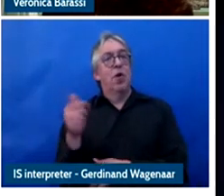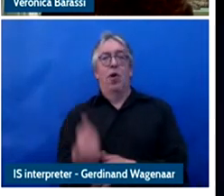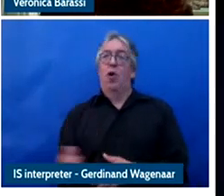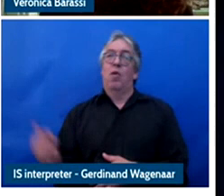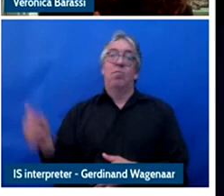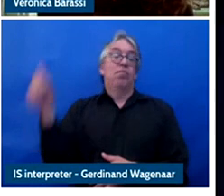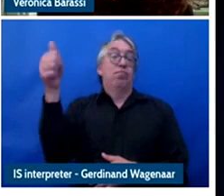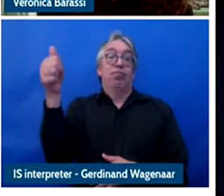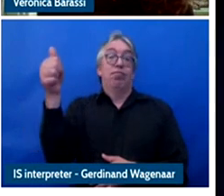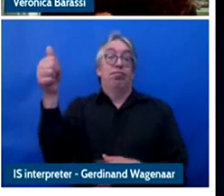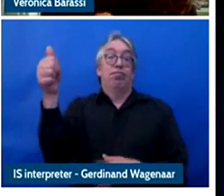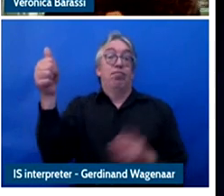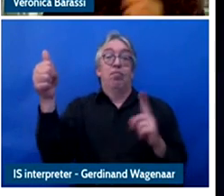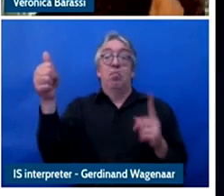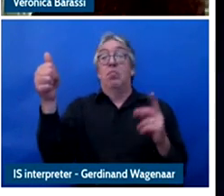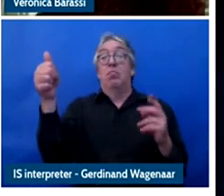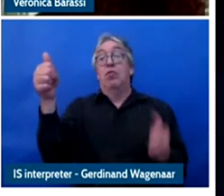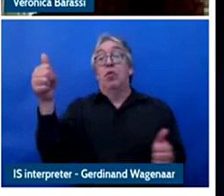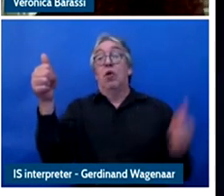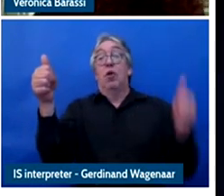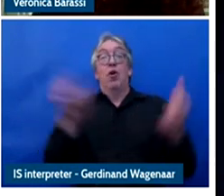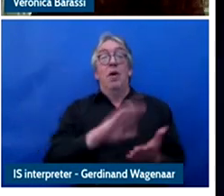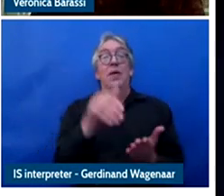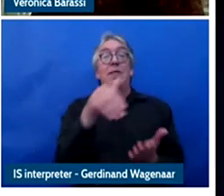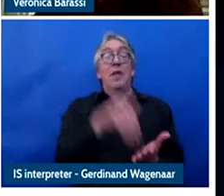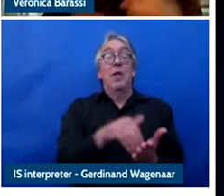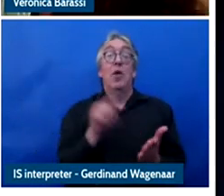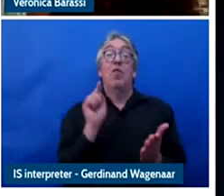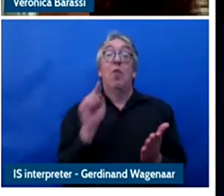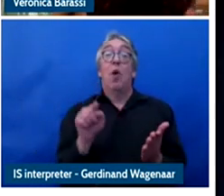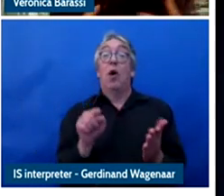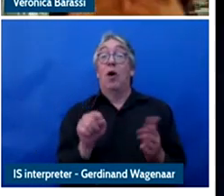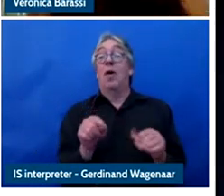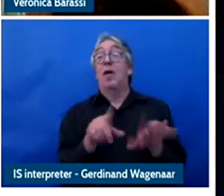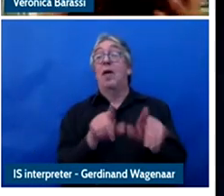appropriate design code signed by the centre of -- digital office in